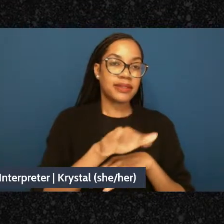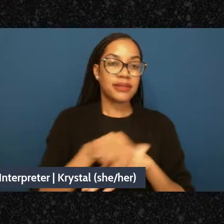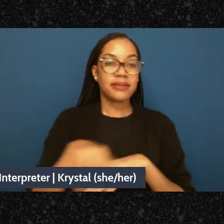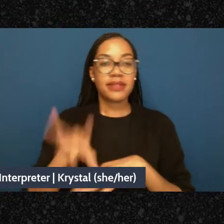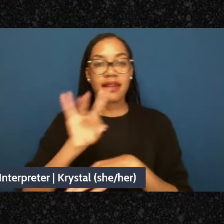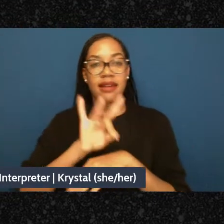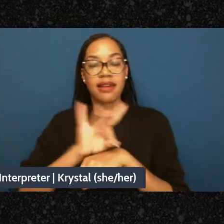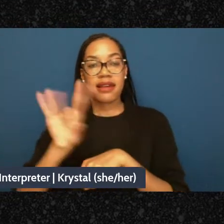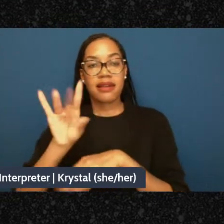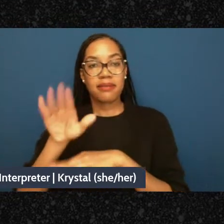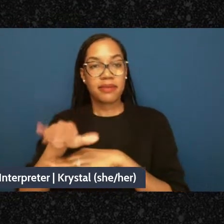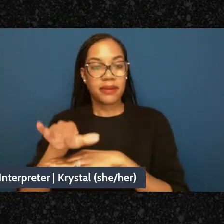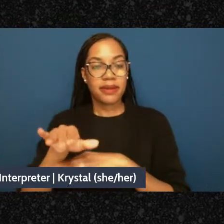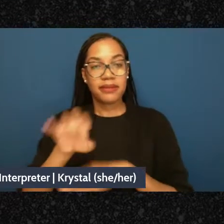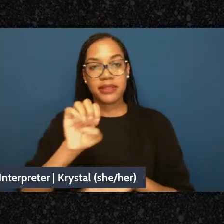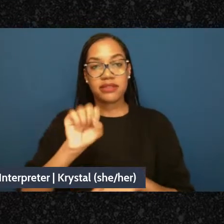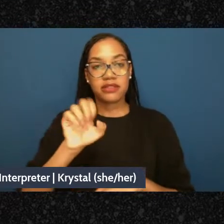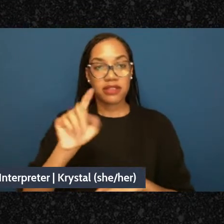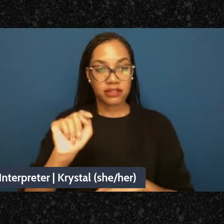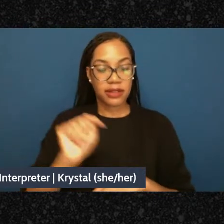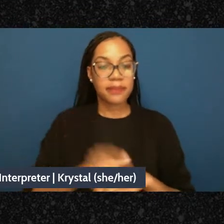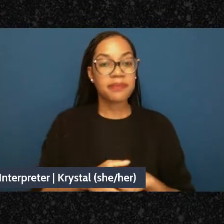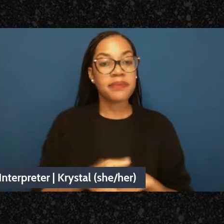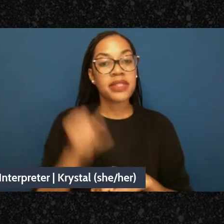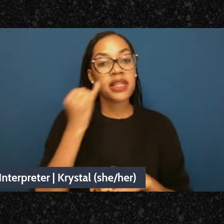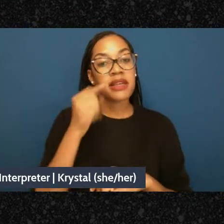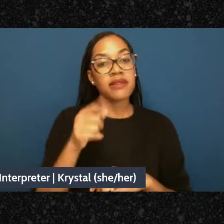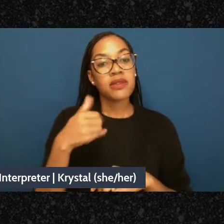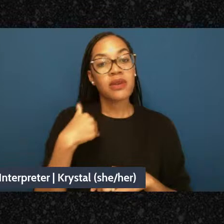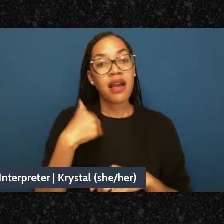you can type it into the YouTube chat I think we'll also be using YouTube chat